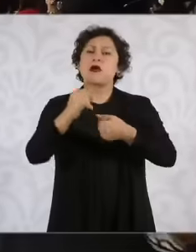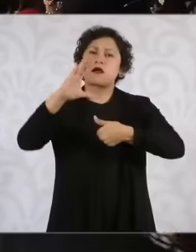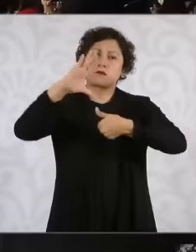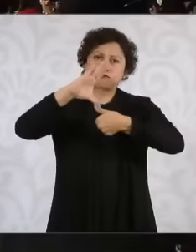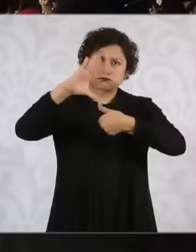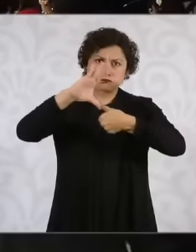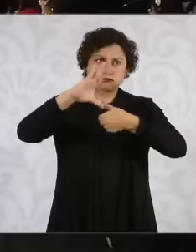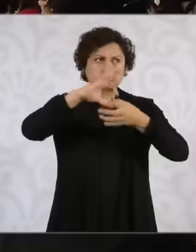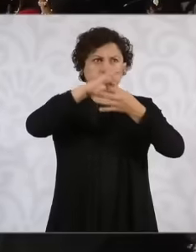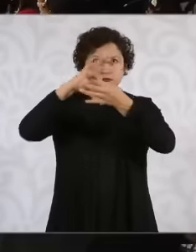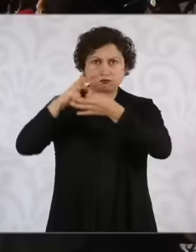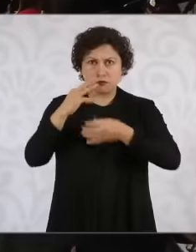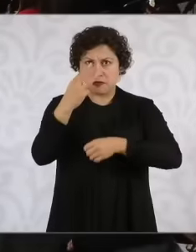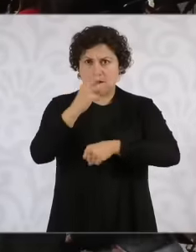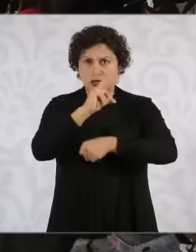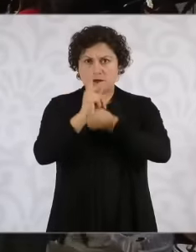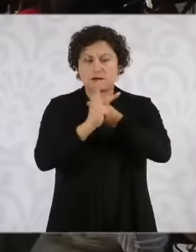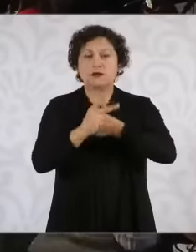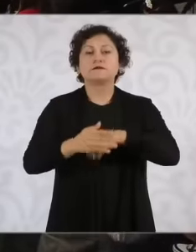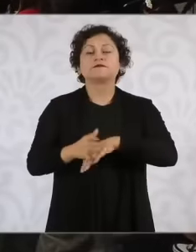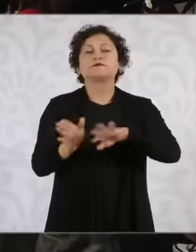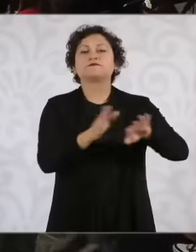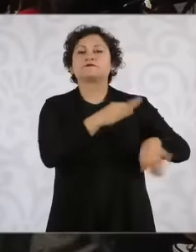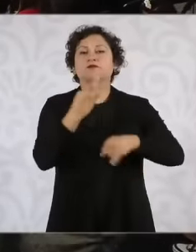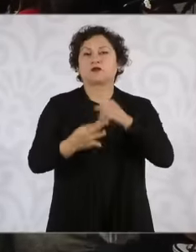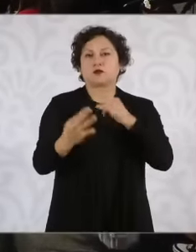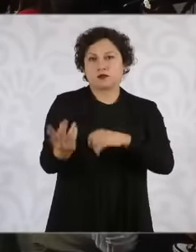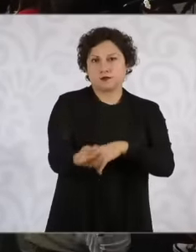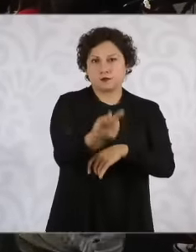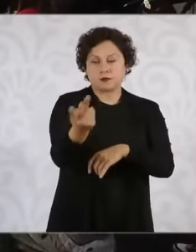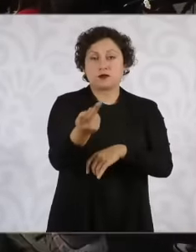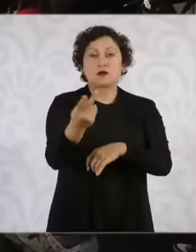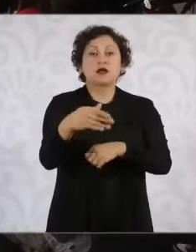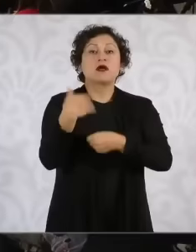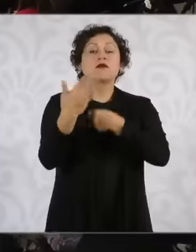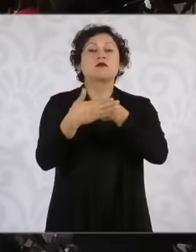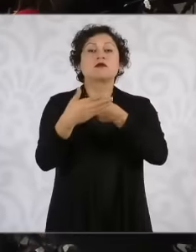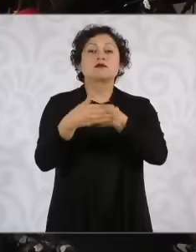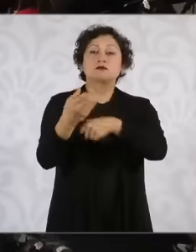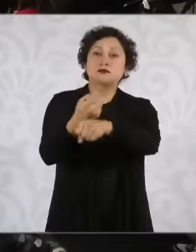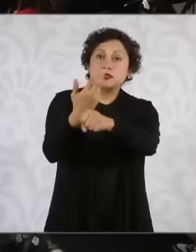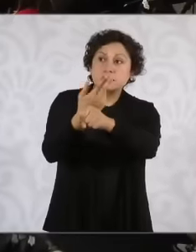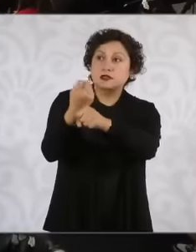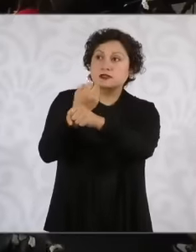to confirm, the security cabinet will continue to present at its conferences from time to time.